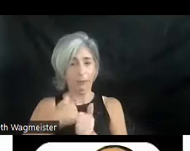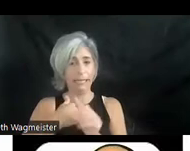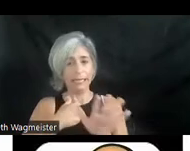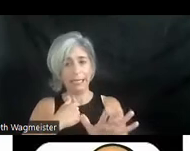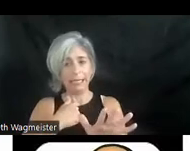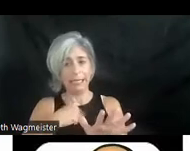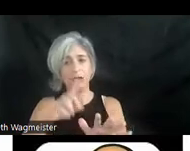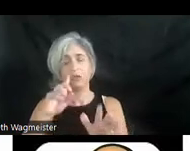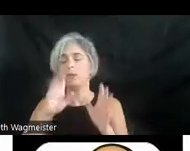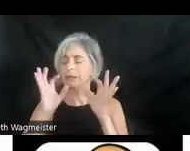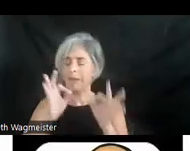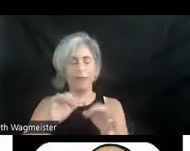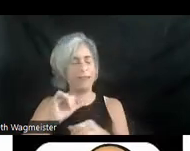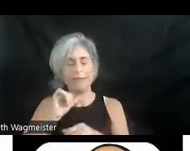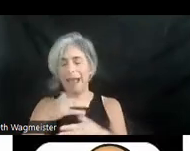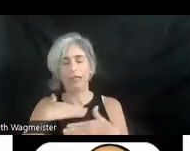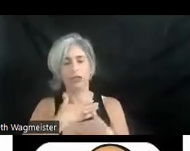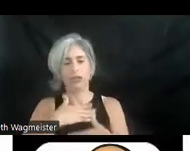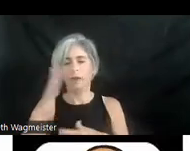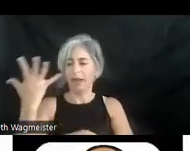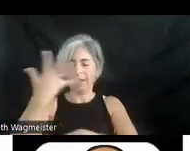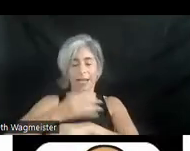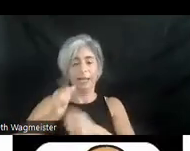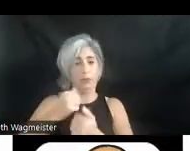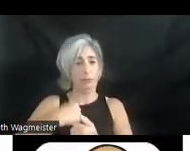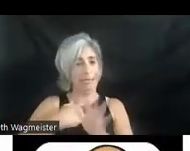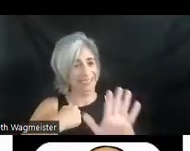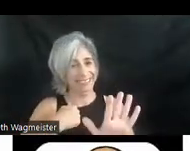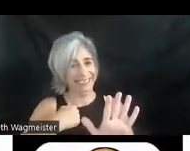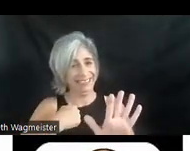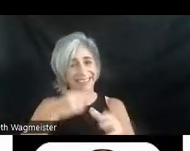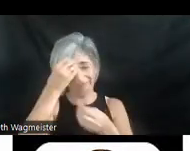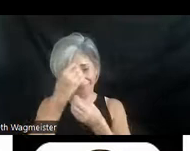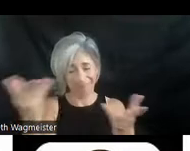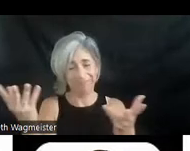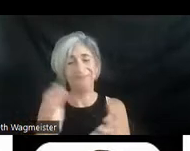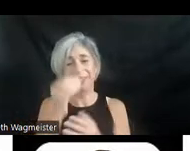definitely not enjoy five days with me. So keep that in mind.